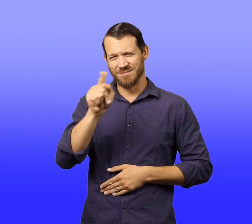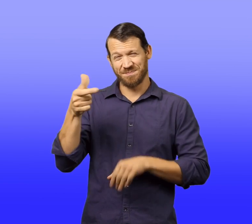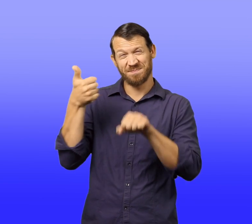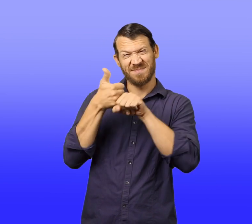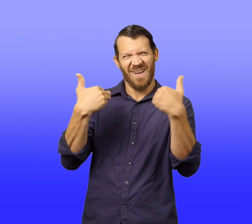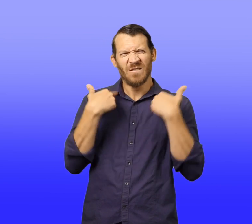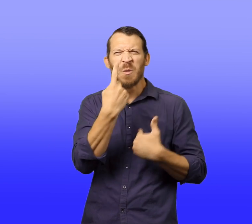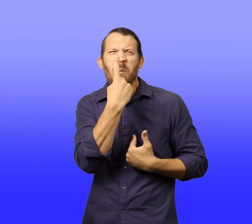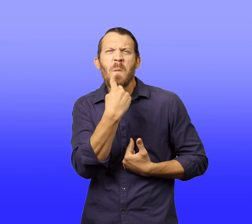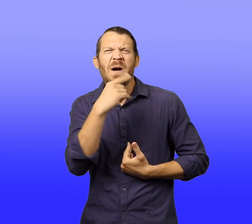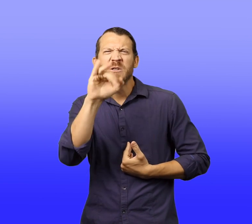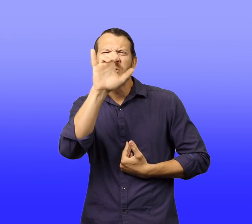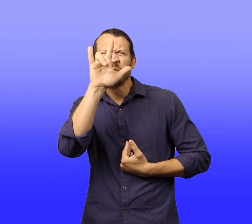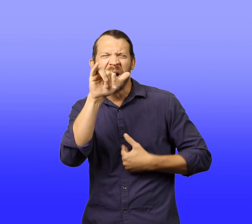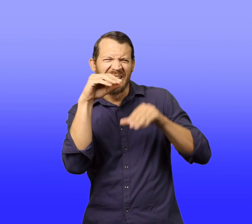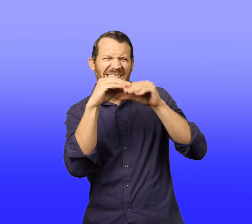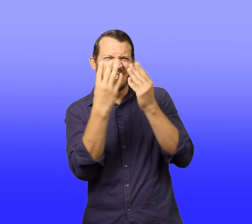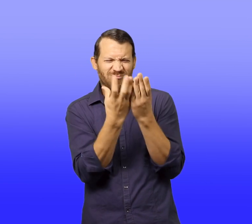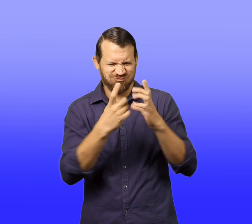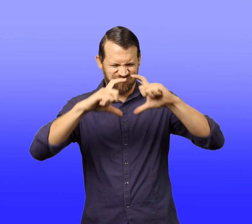He bought one large jelly-filled doughnut.